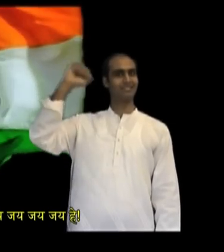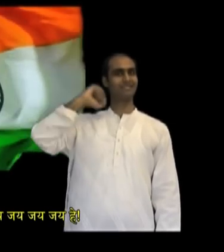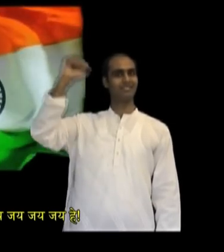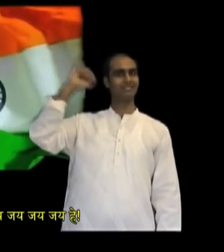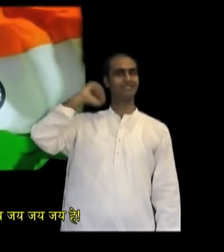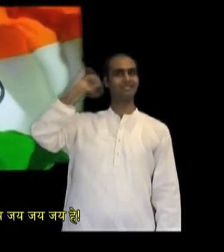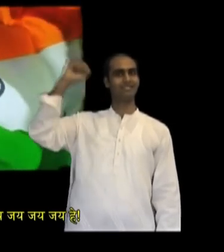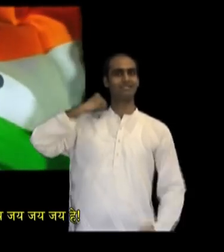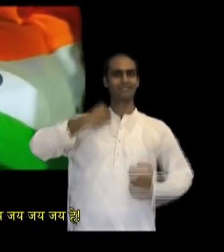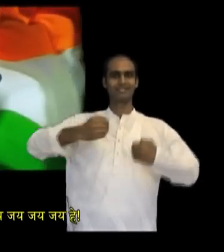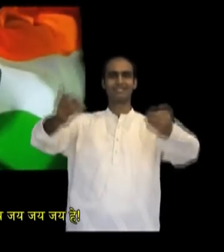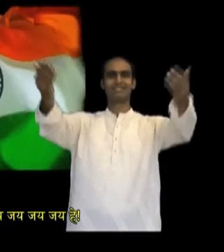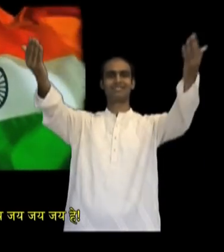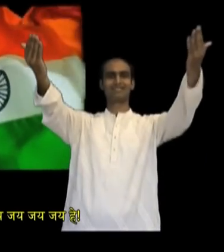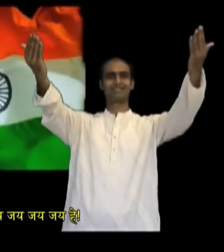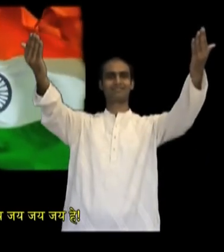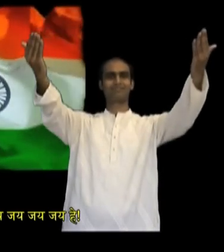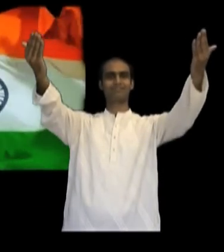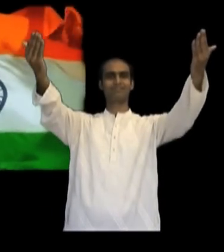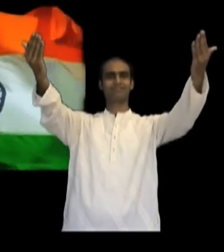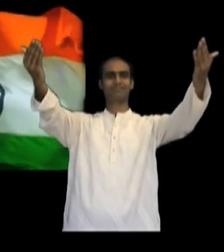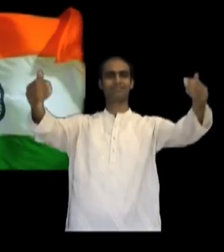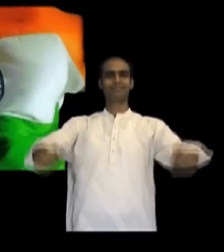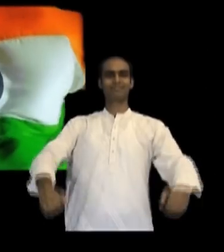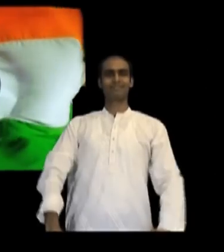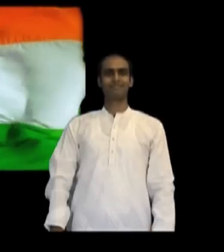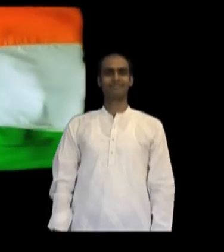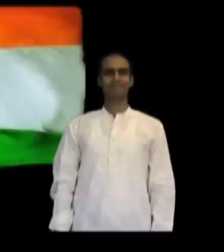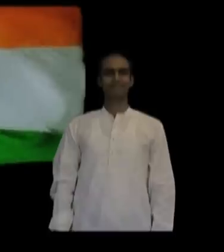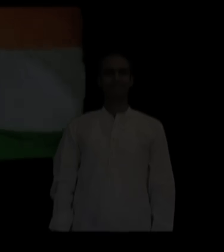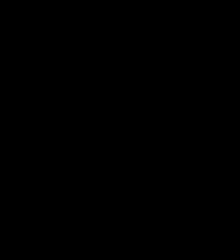Victory! Victory! Victory! Victory forever!